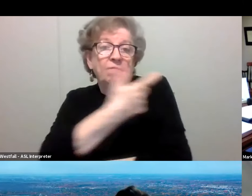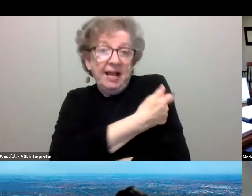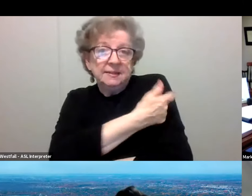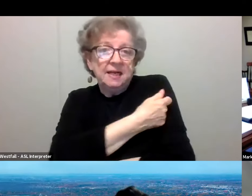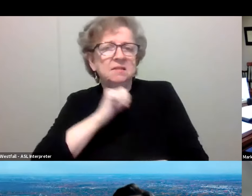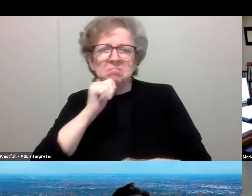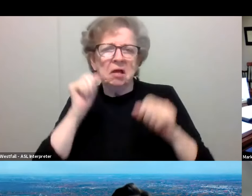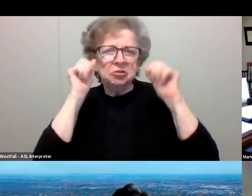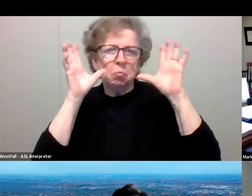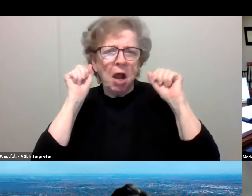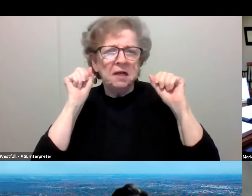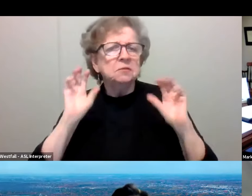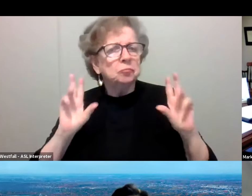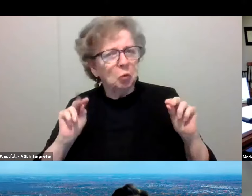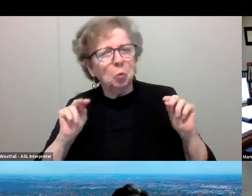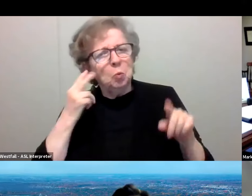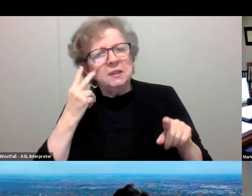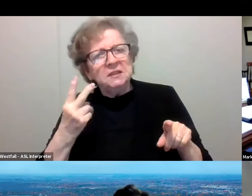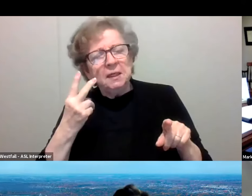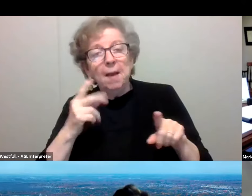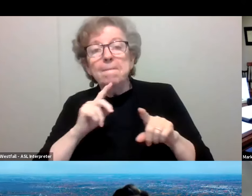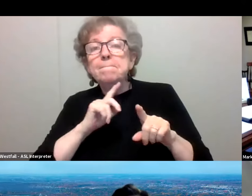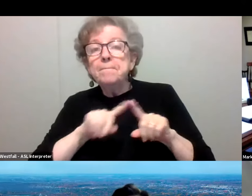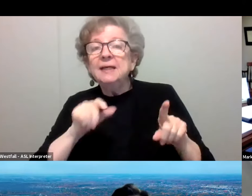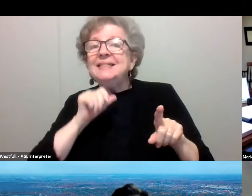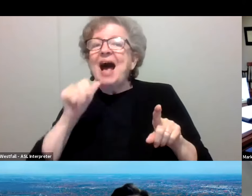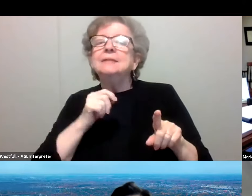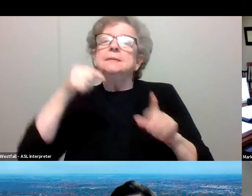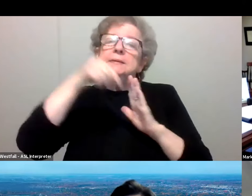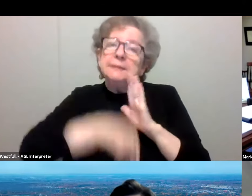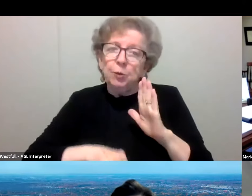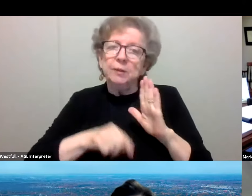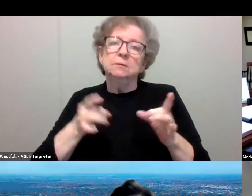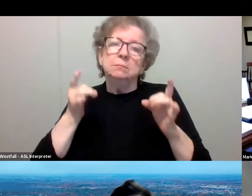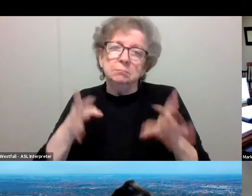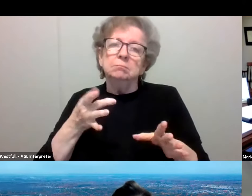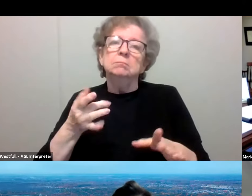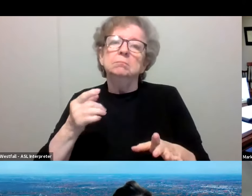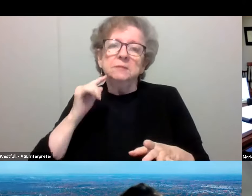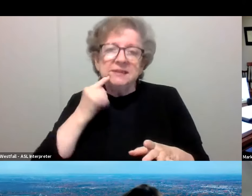So that's what we are seeing, but we're not seeing the serious illness. So Preeti, where's the pandemic heading?